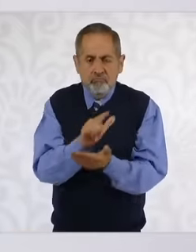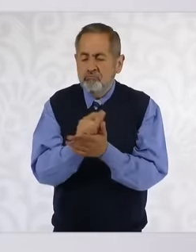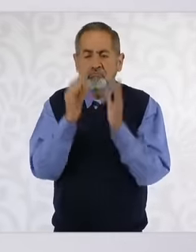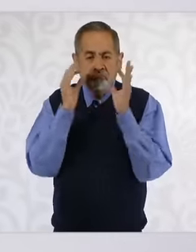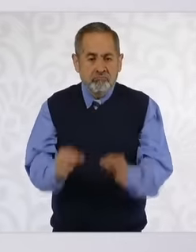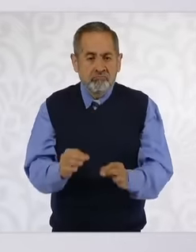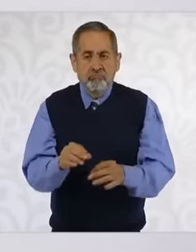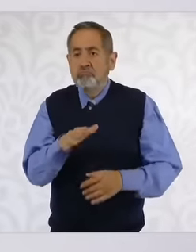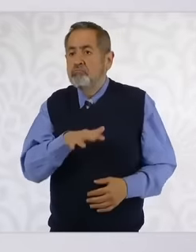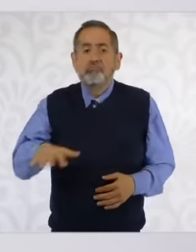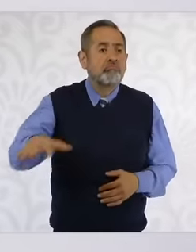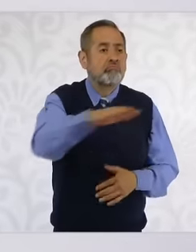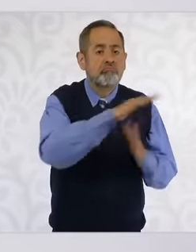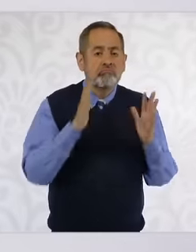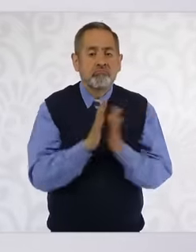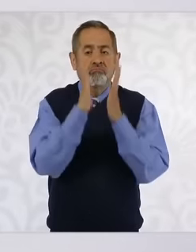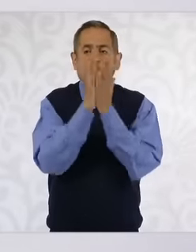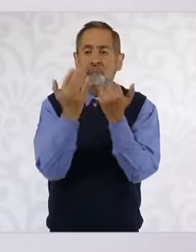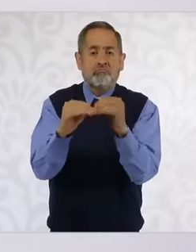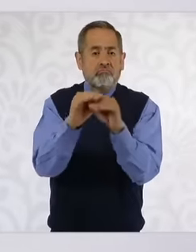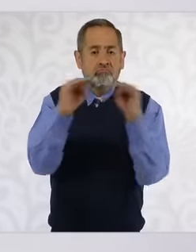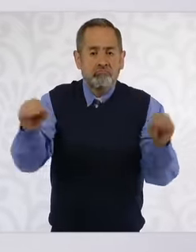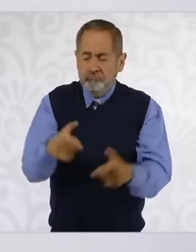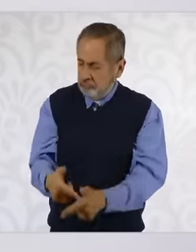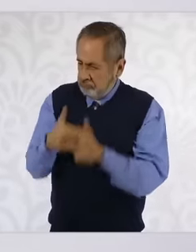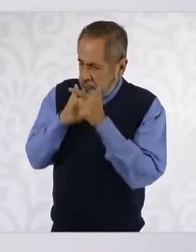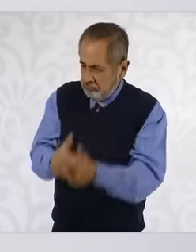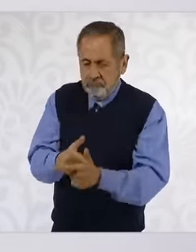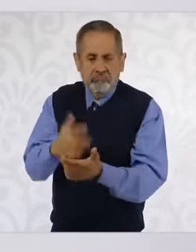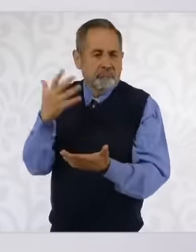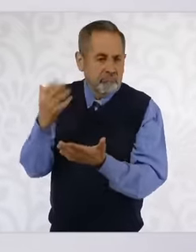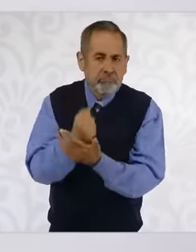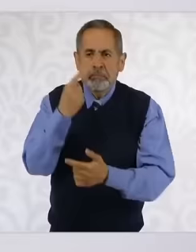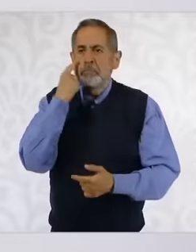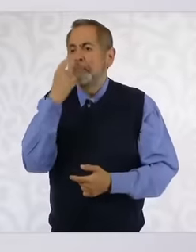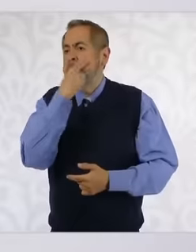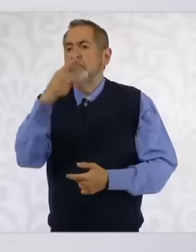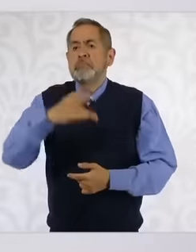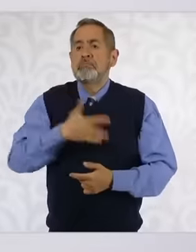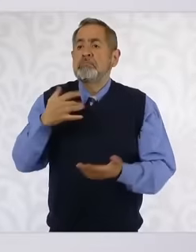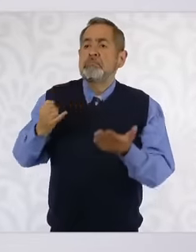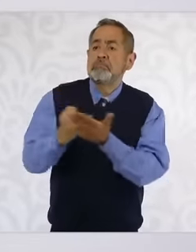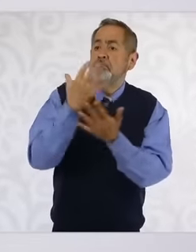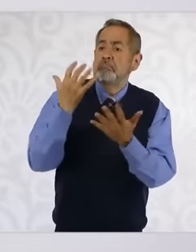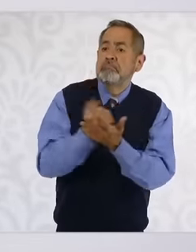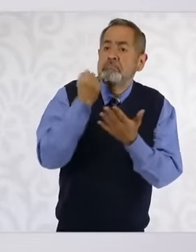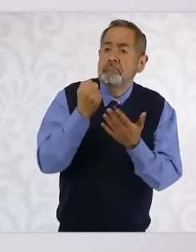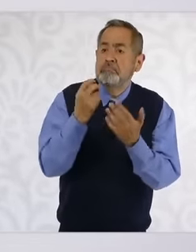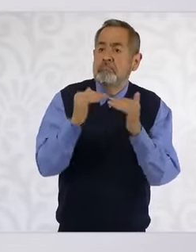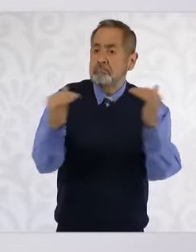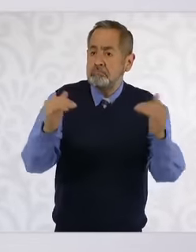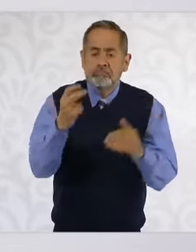democracy prevails and that is why I say the force of